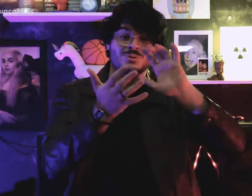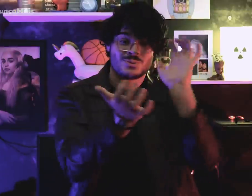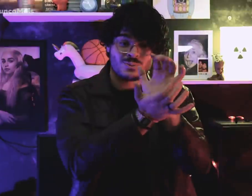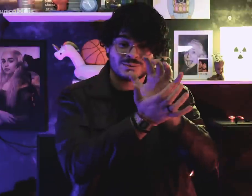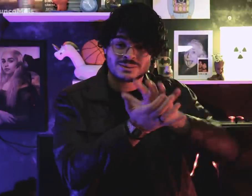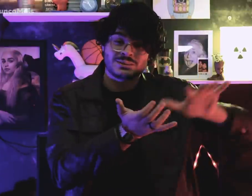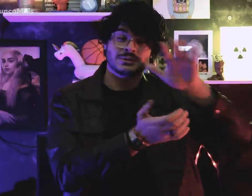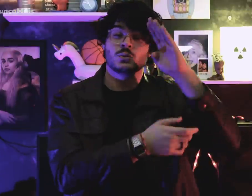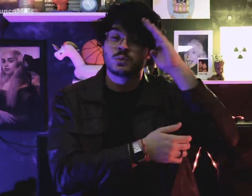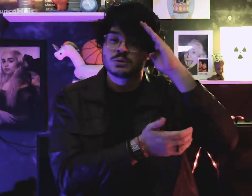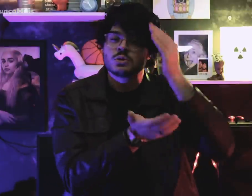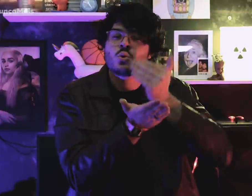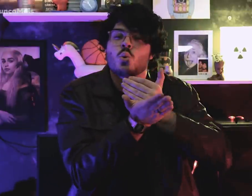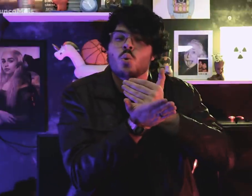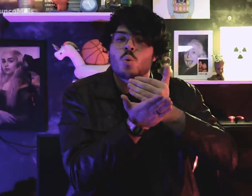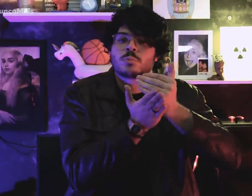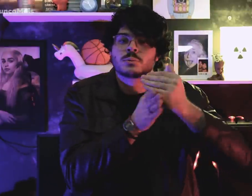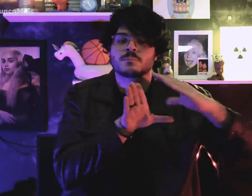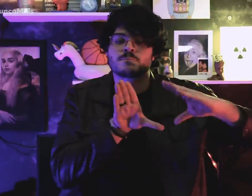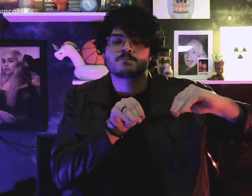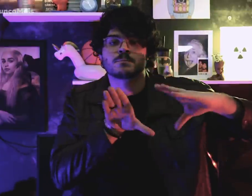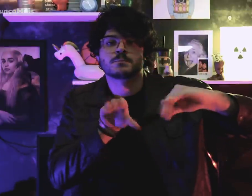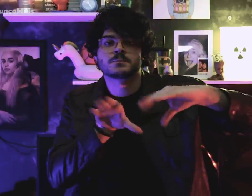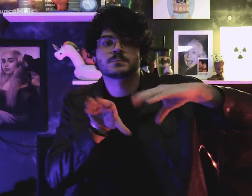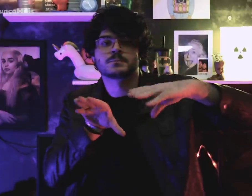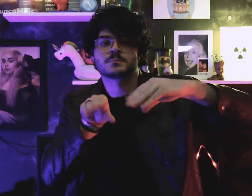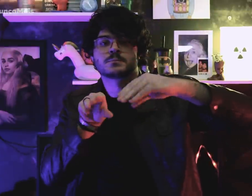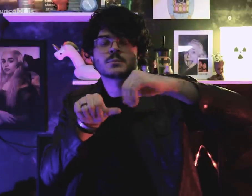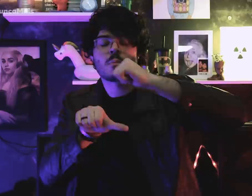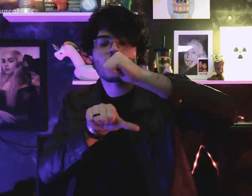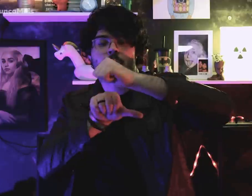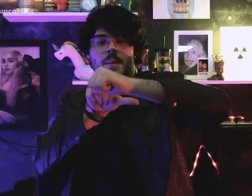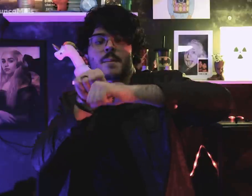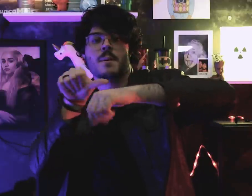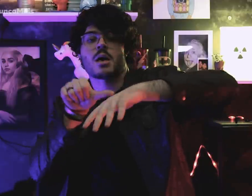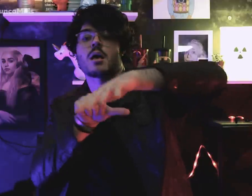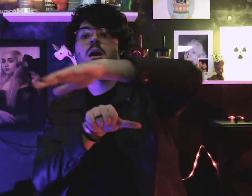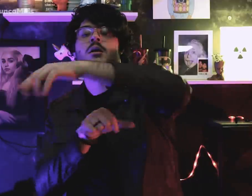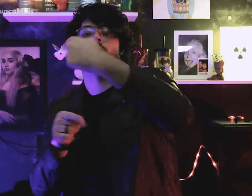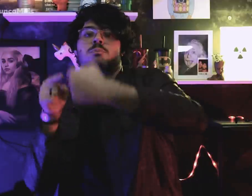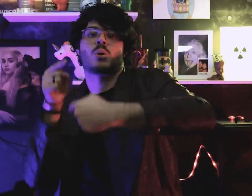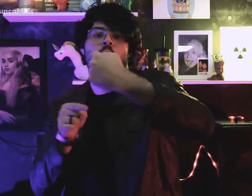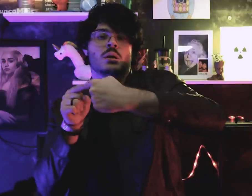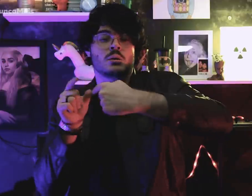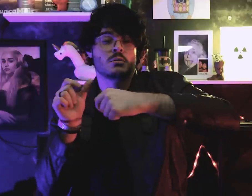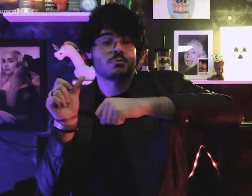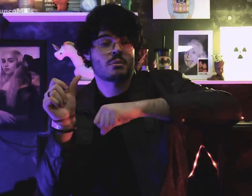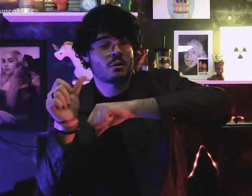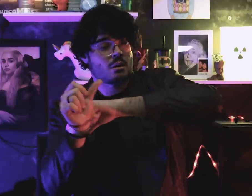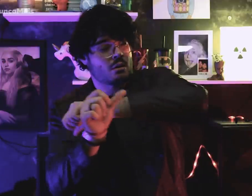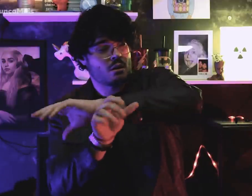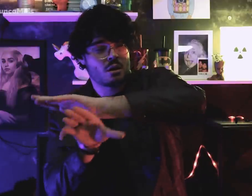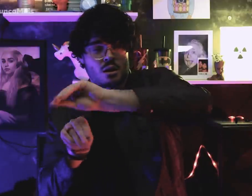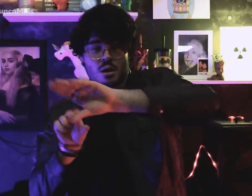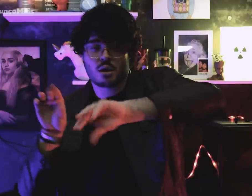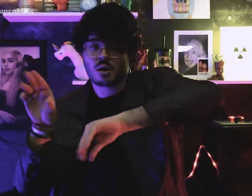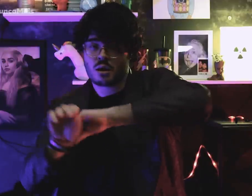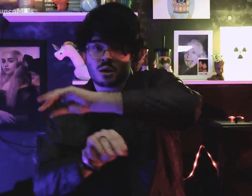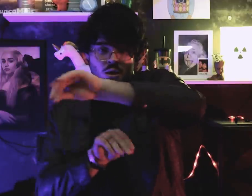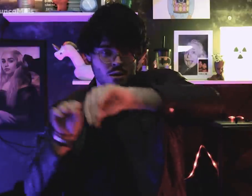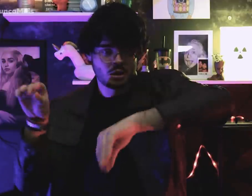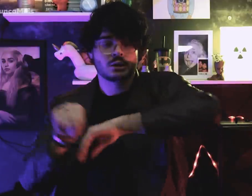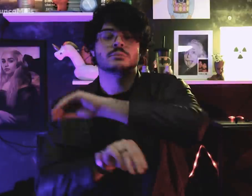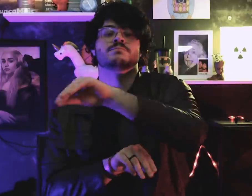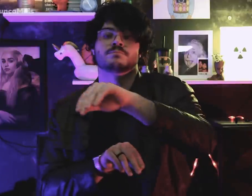It was just the beginning of military interference in the political management of the Brazilian population.